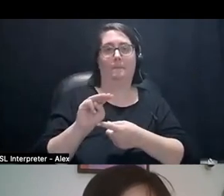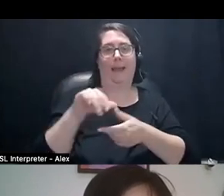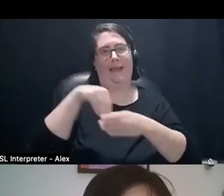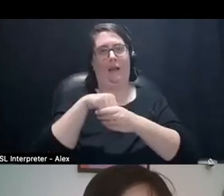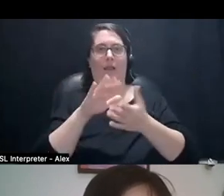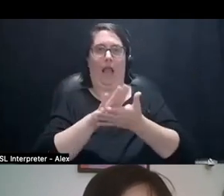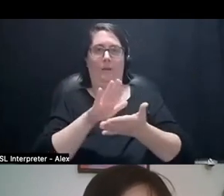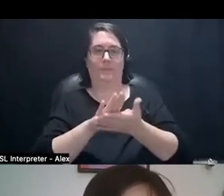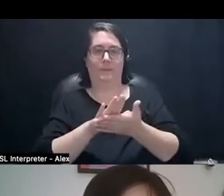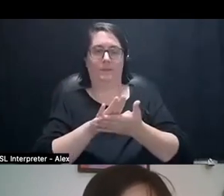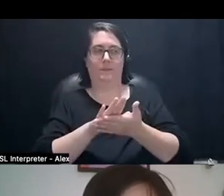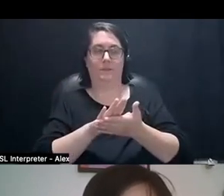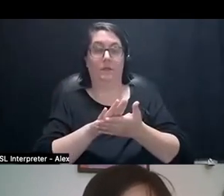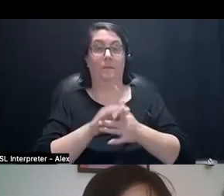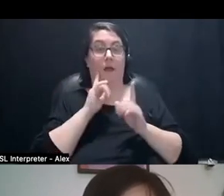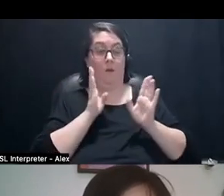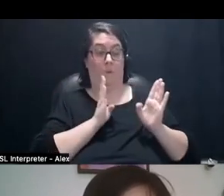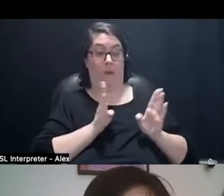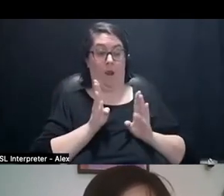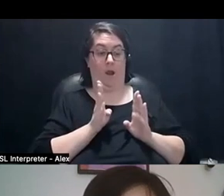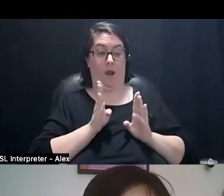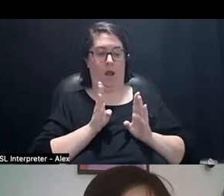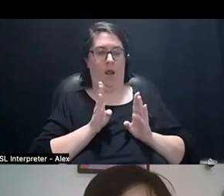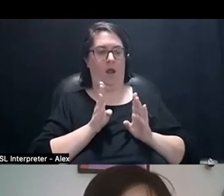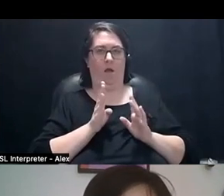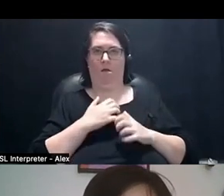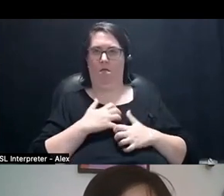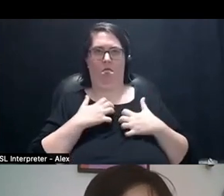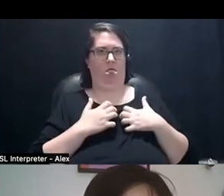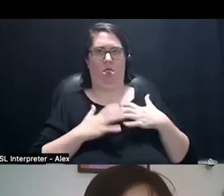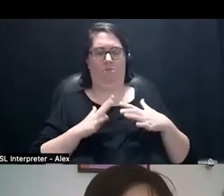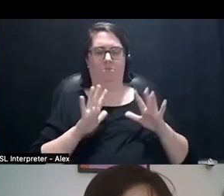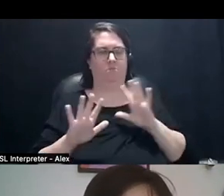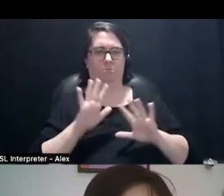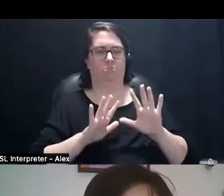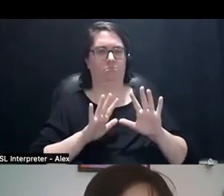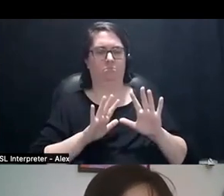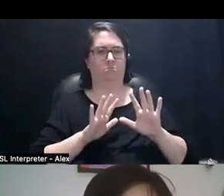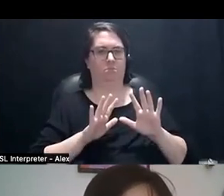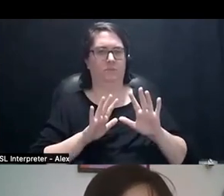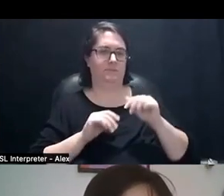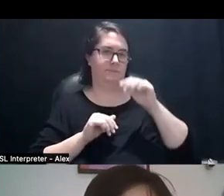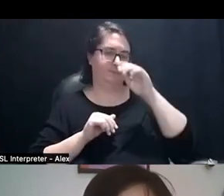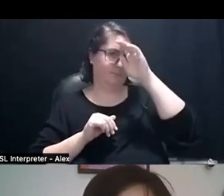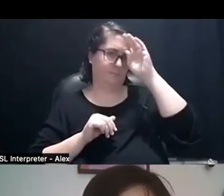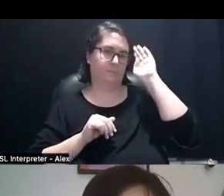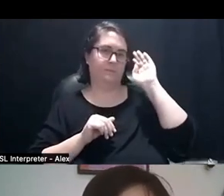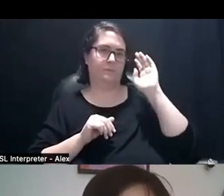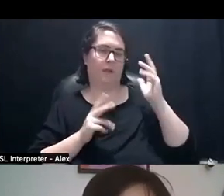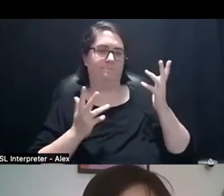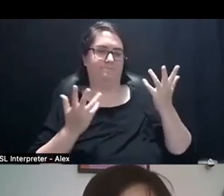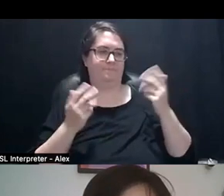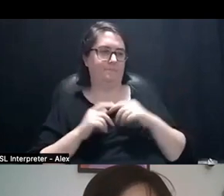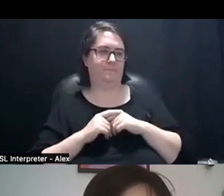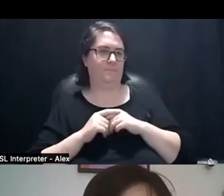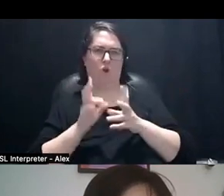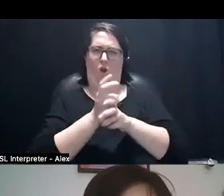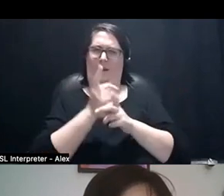And to prepare for that was quite agonizing because I, yeah, it's just a hard thing to think about